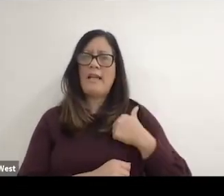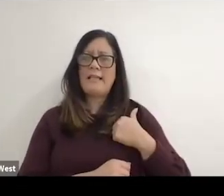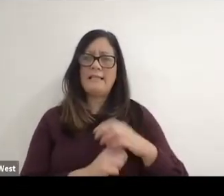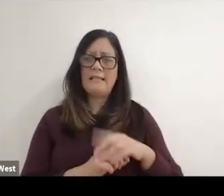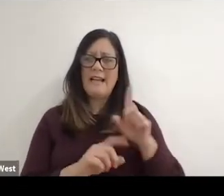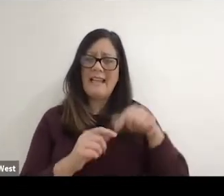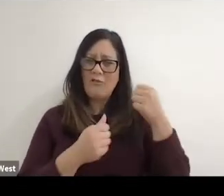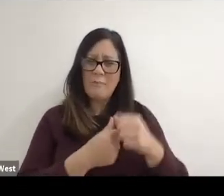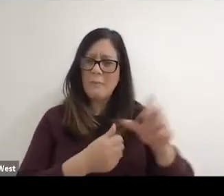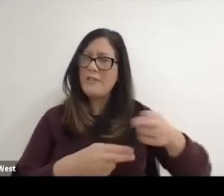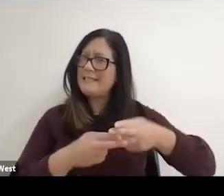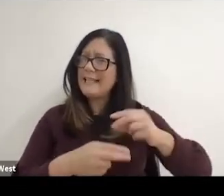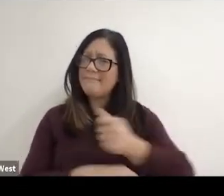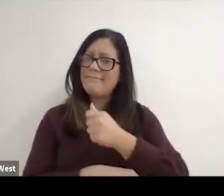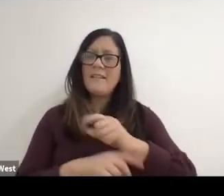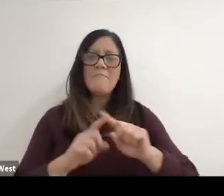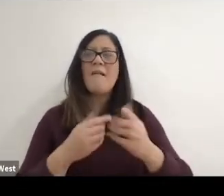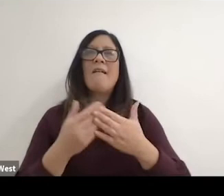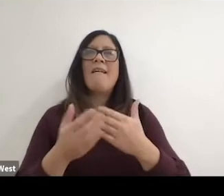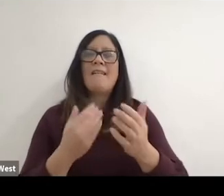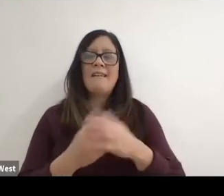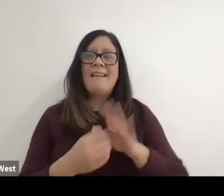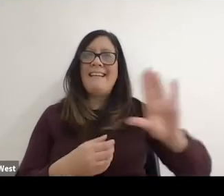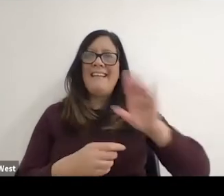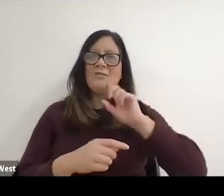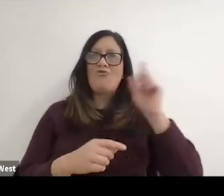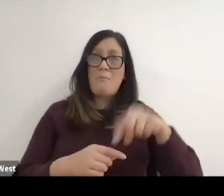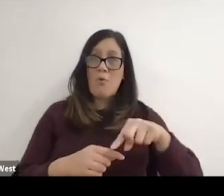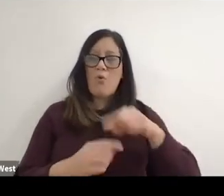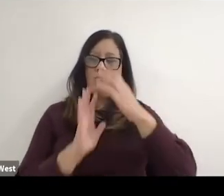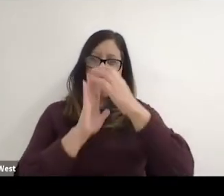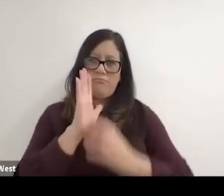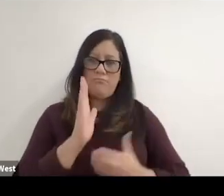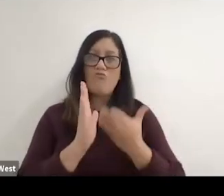his name damn but it doesn't matter. His report recommended to the USOC